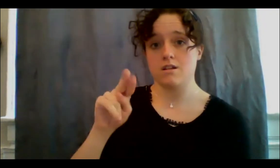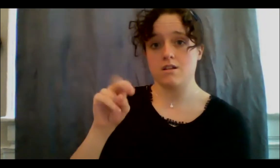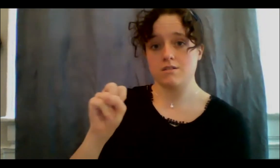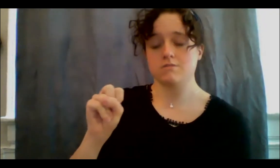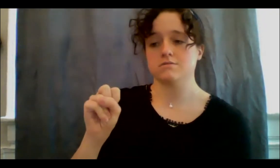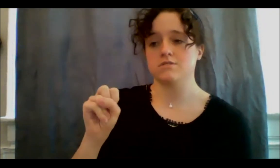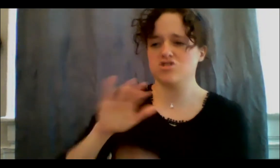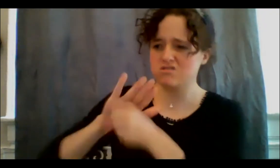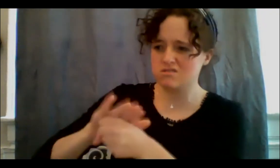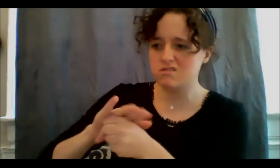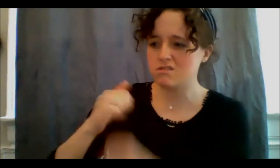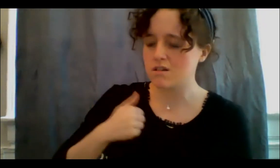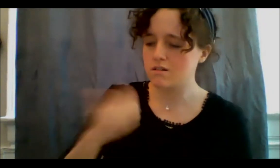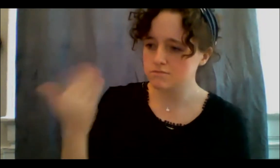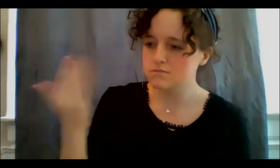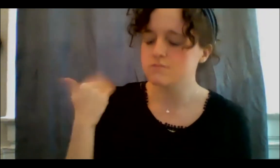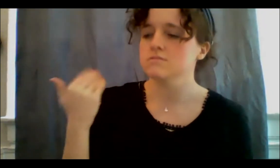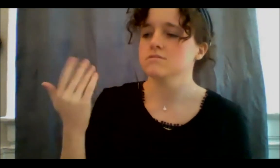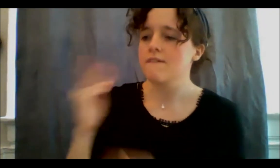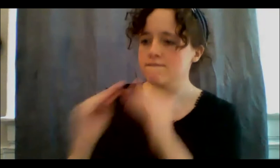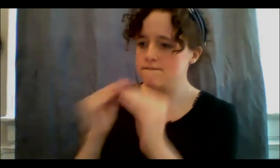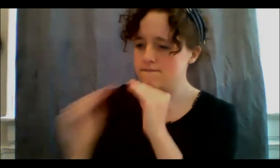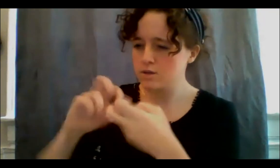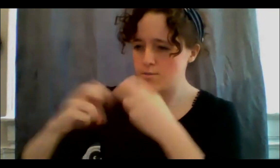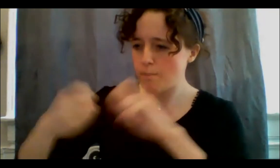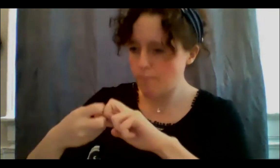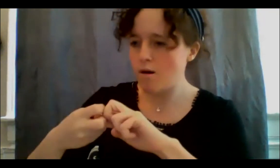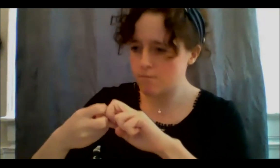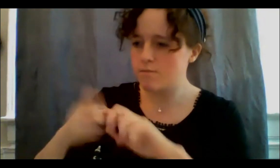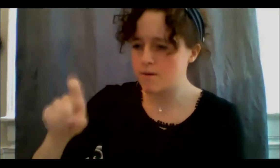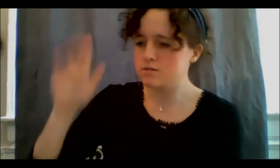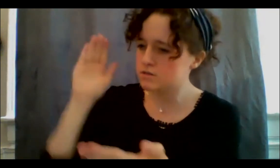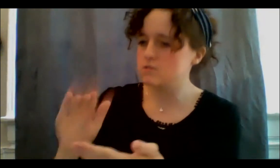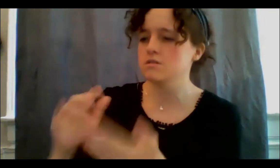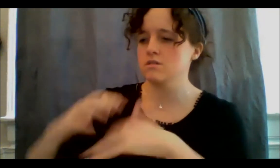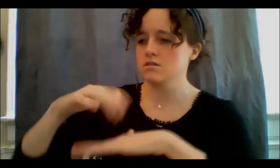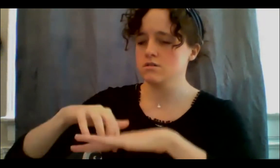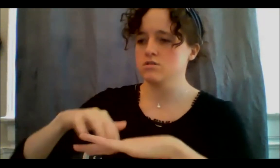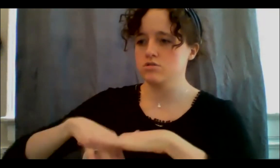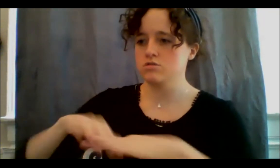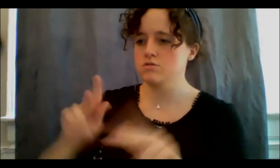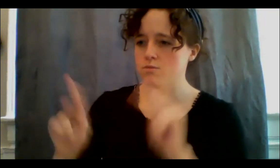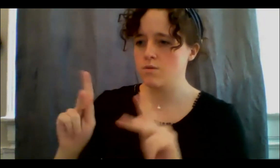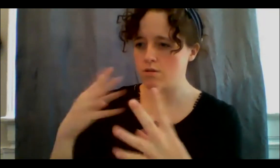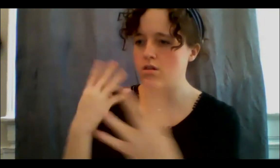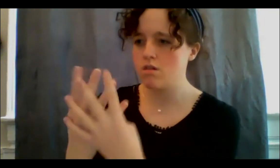Indigenous people who are in custody, and eventually they came out with something called the Principles of Gladue. Gladue really in